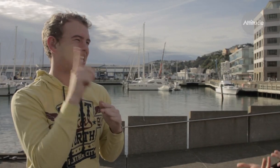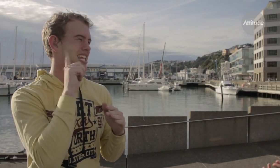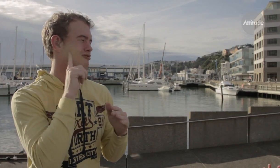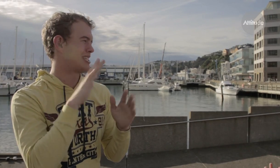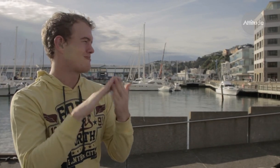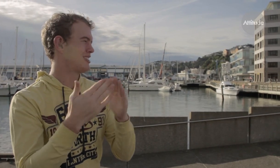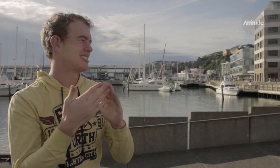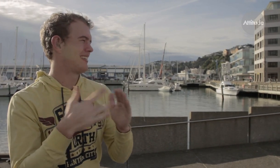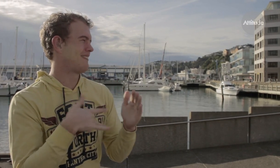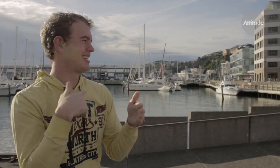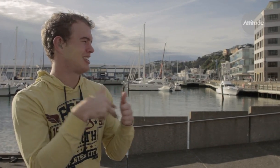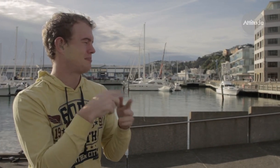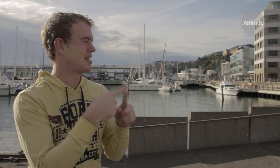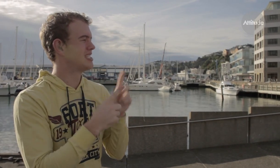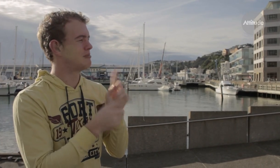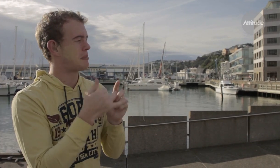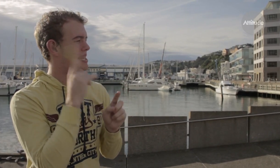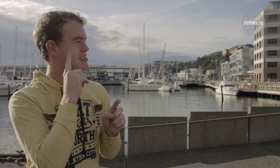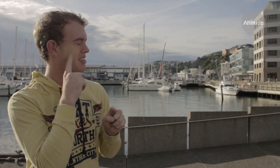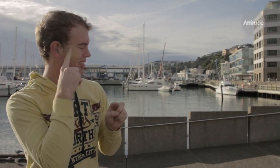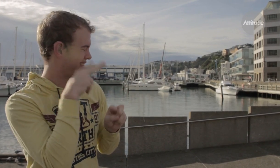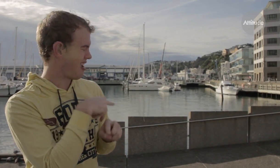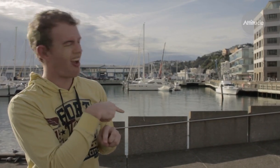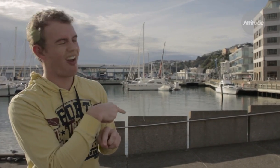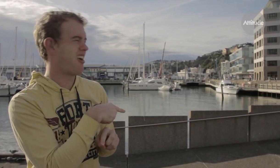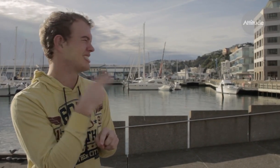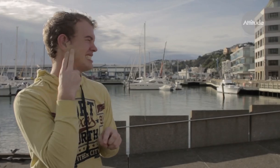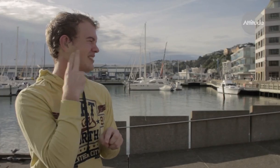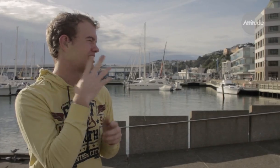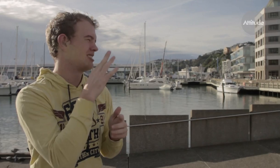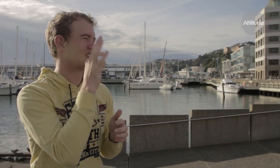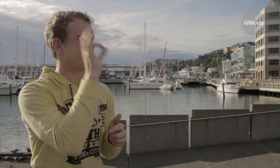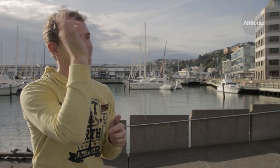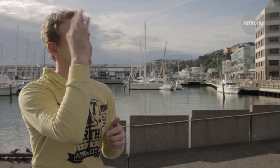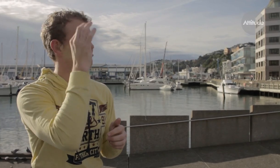I feel excluded. I think hearing people look down on me and view me because I’m deaf